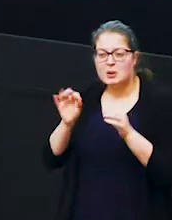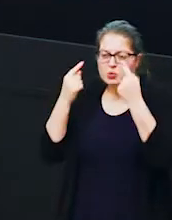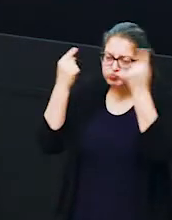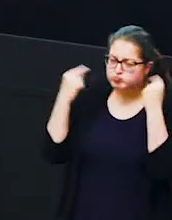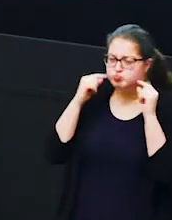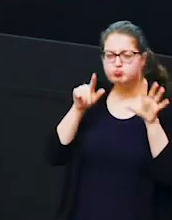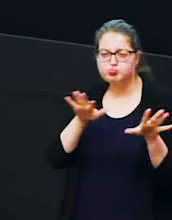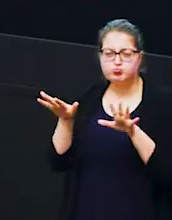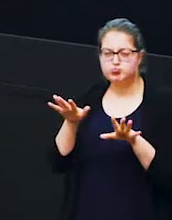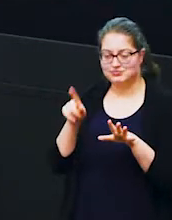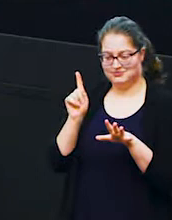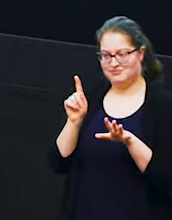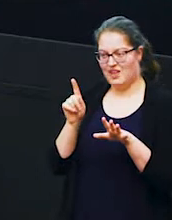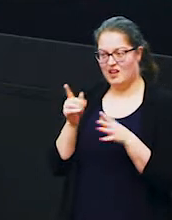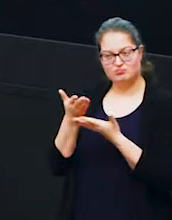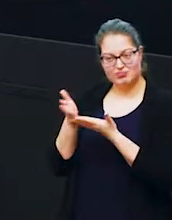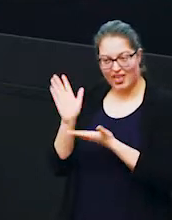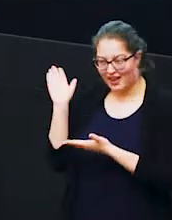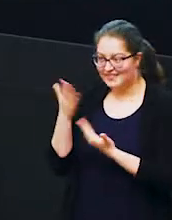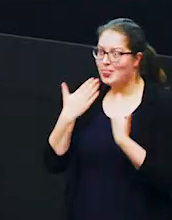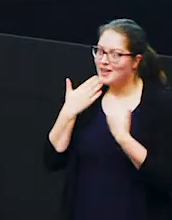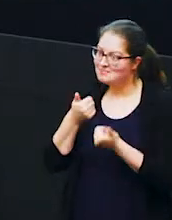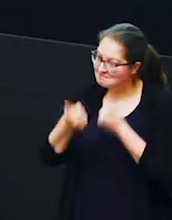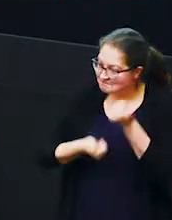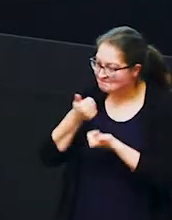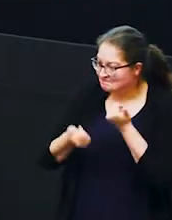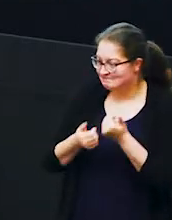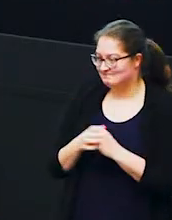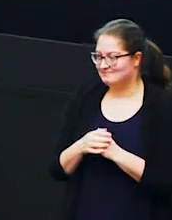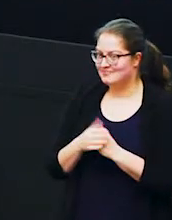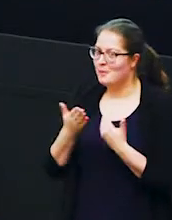her real identifying features so thank you well done everybody there'll be more of that as we go